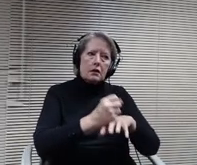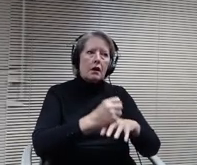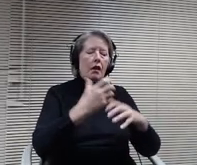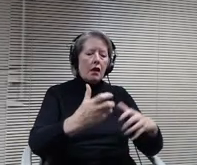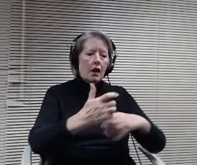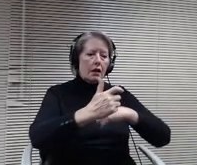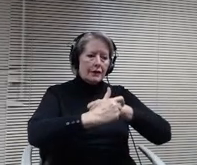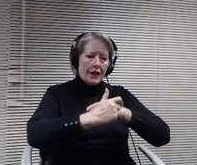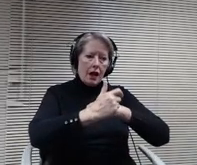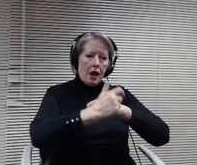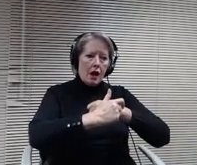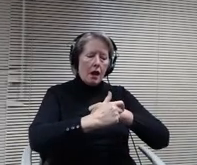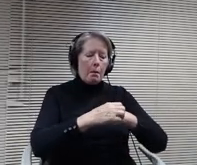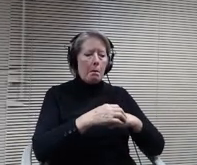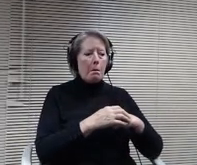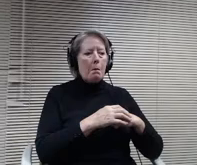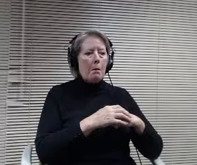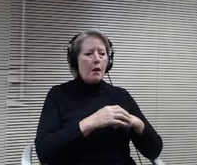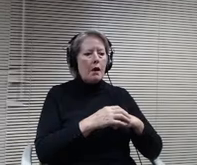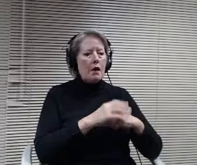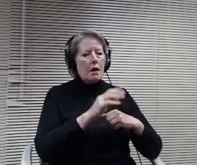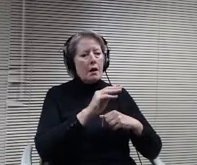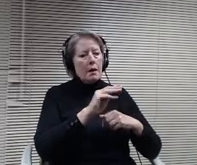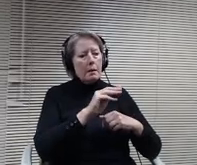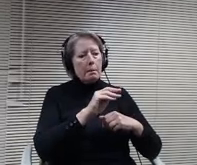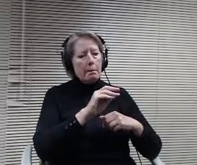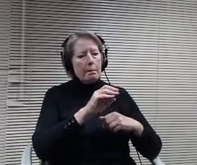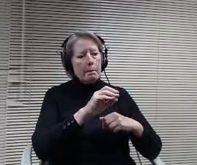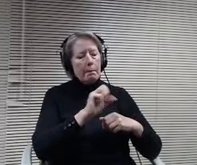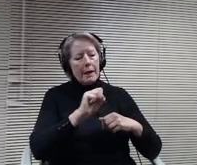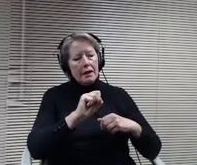Becker said earlier this year was very challenging and I think